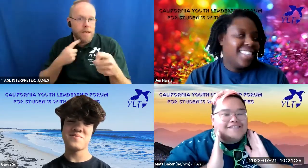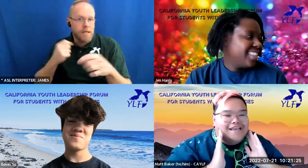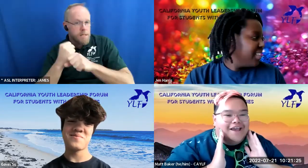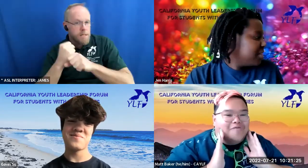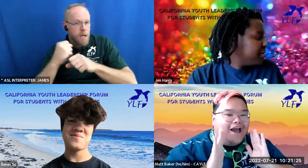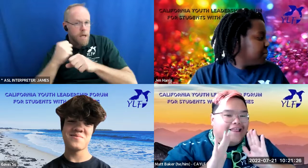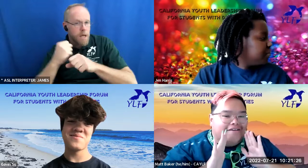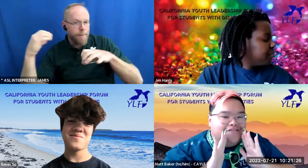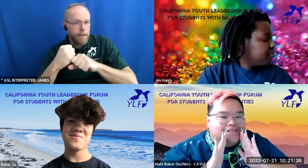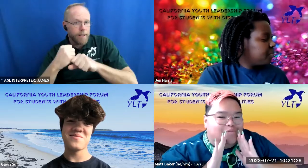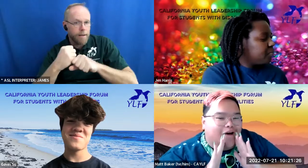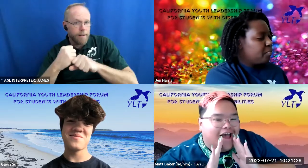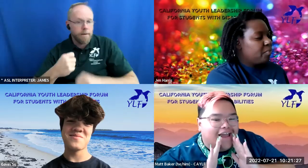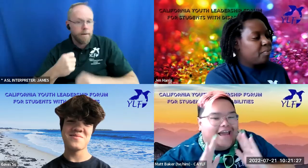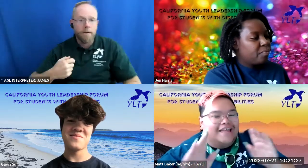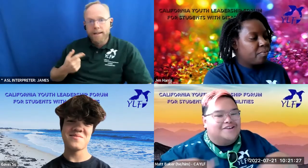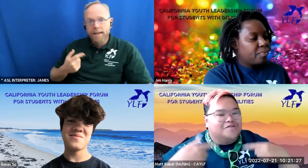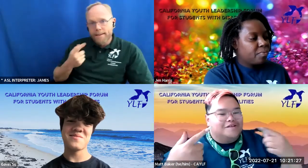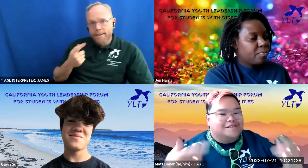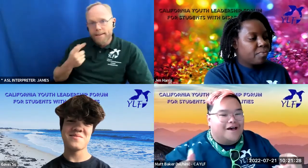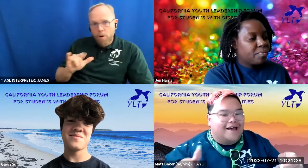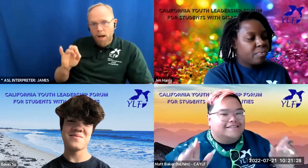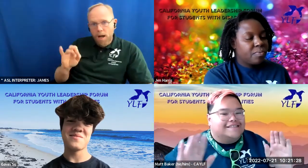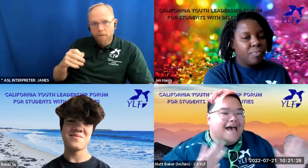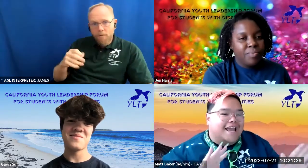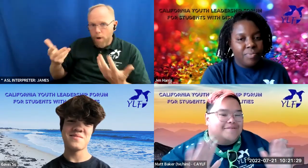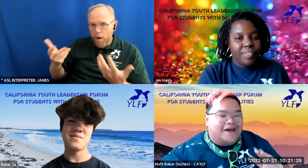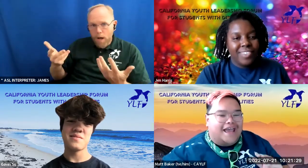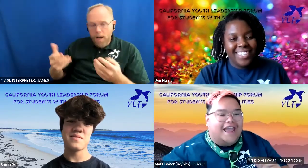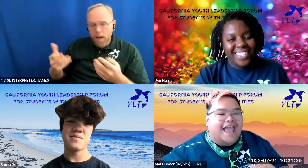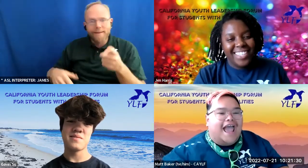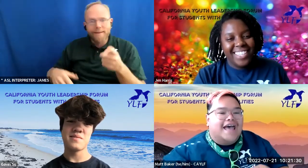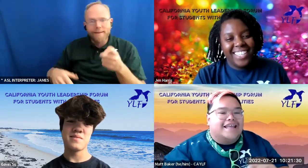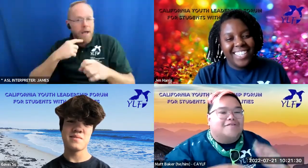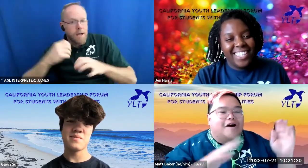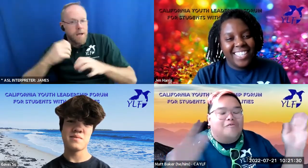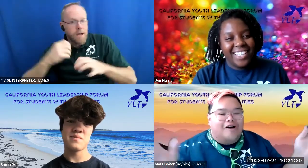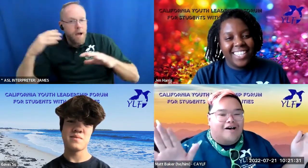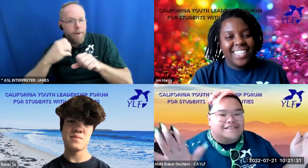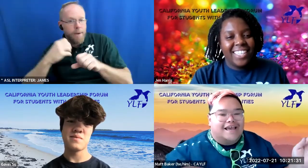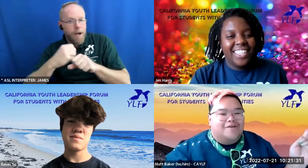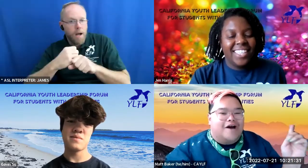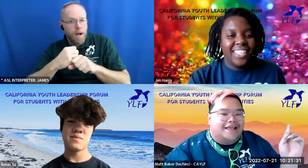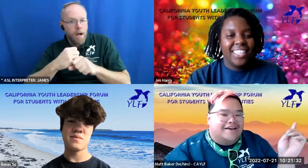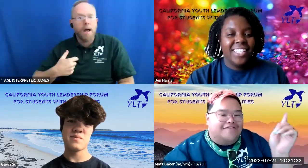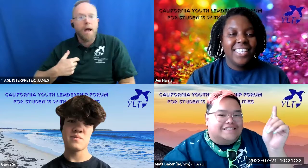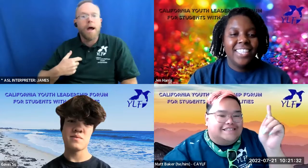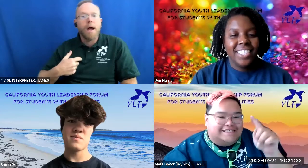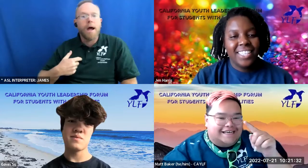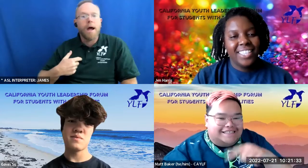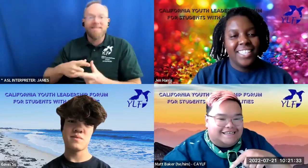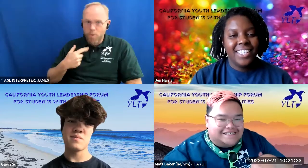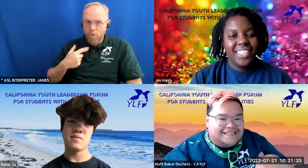say ylf is what and then you'll respond dynamite and then we'll all say ylf is tick tick tick